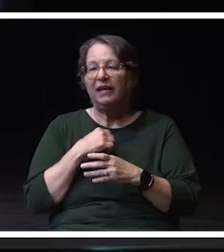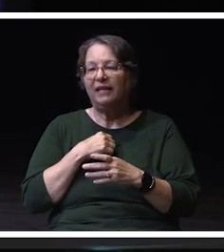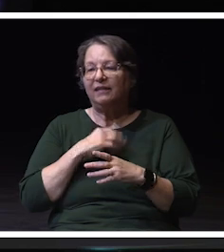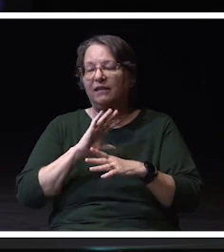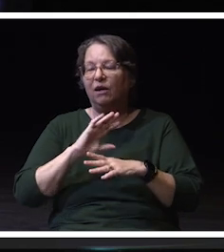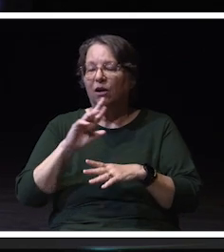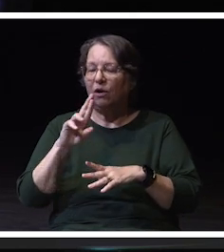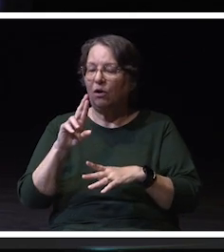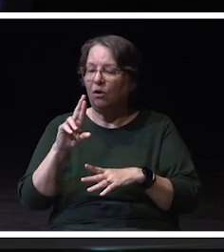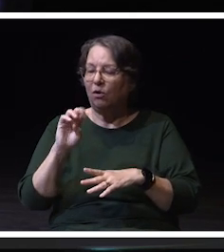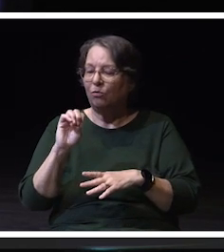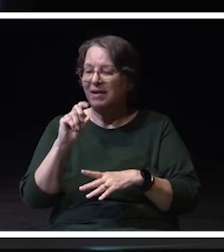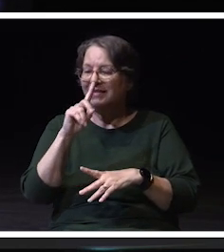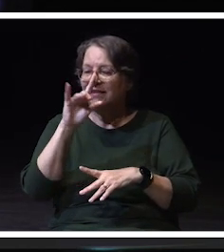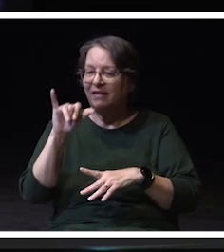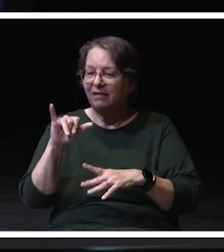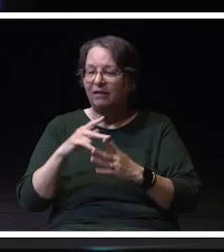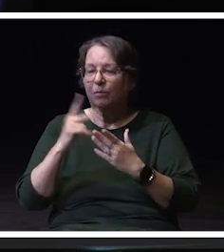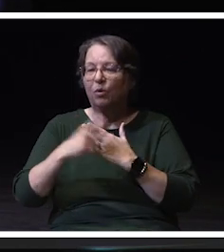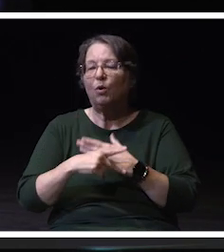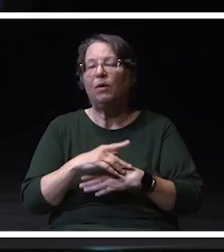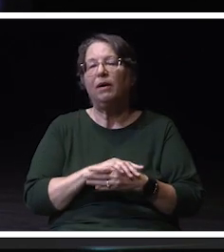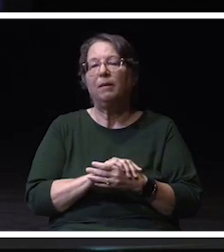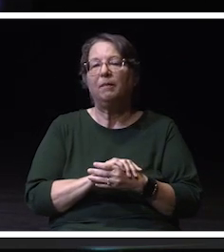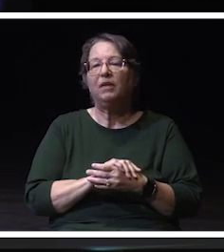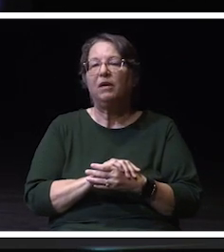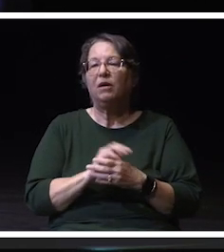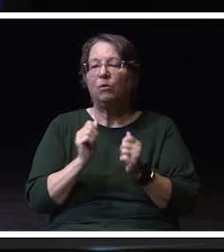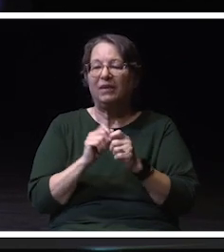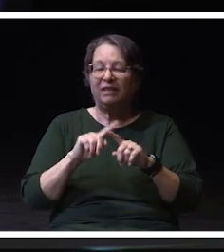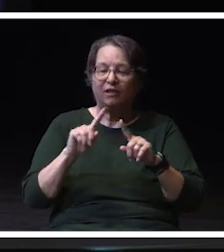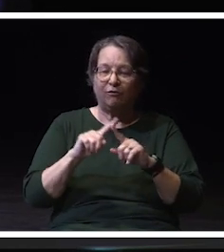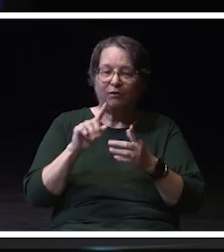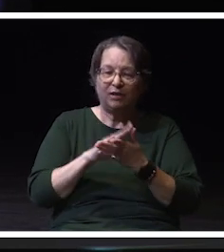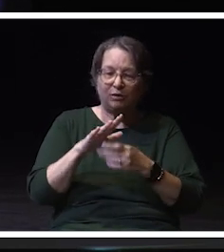in partnership with several area school districts and with involvement of faculty